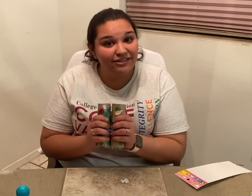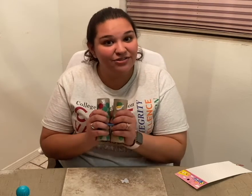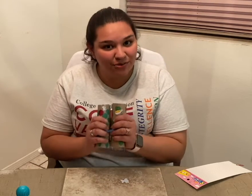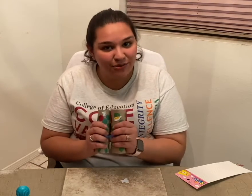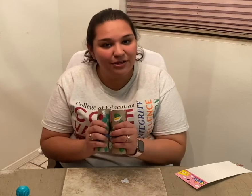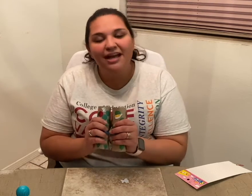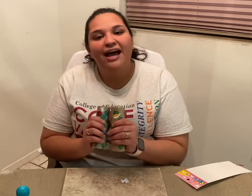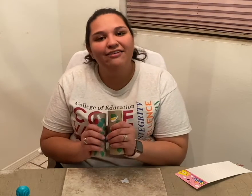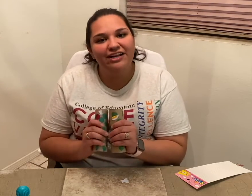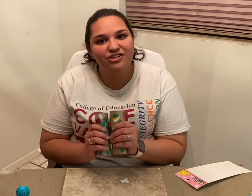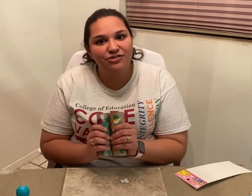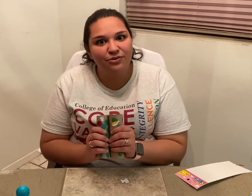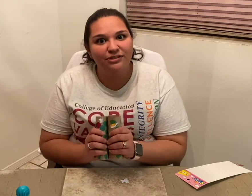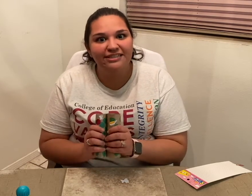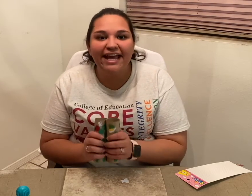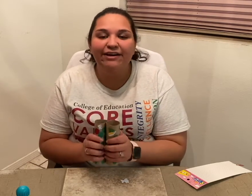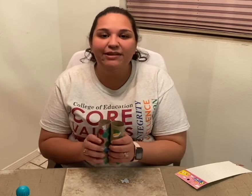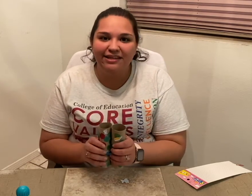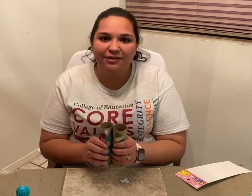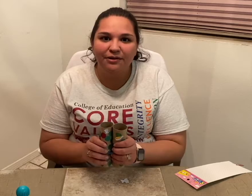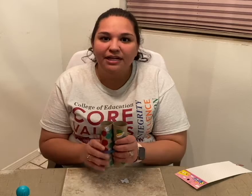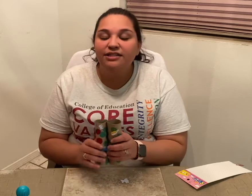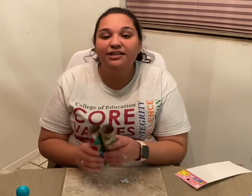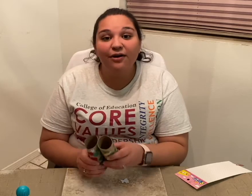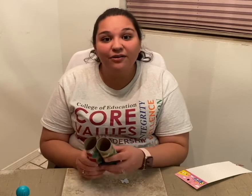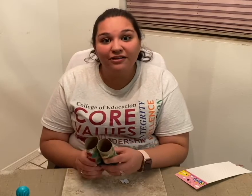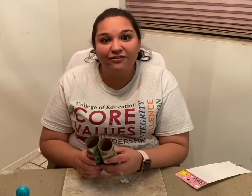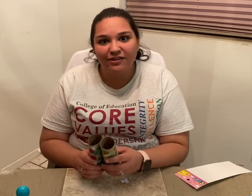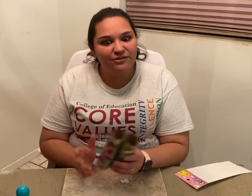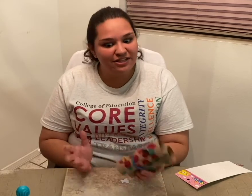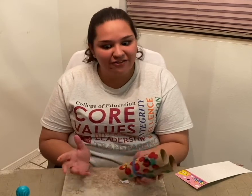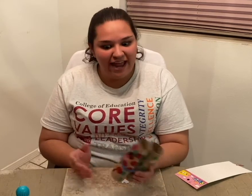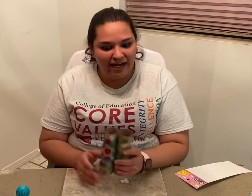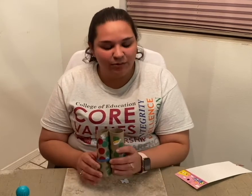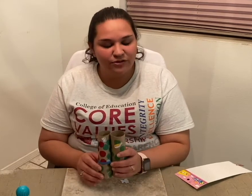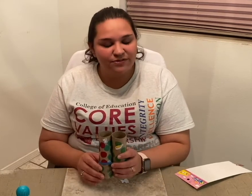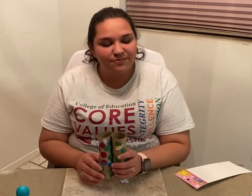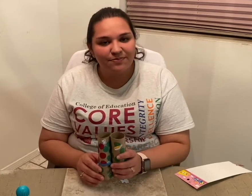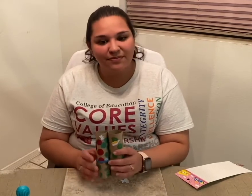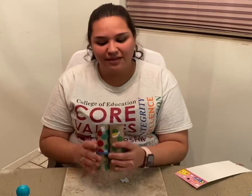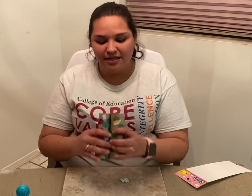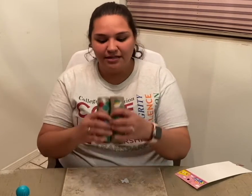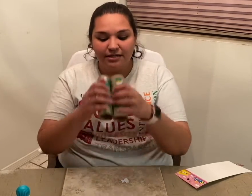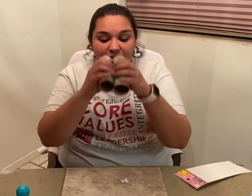cool, adventure tool to take with you to go look for those different animals! So,